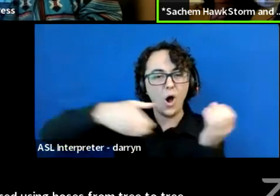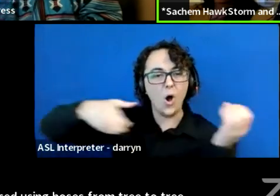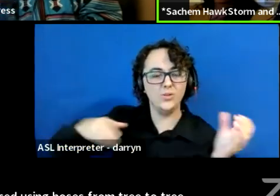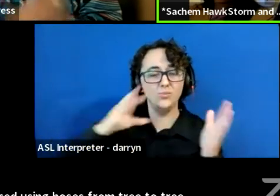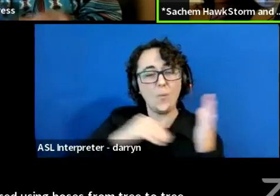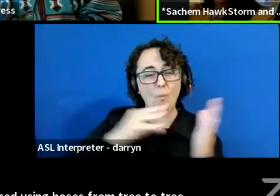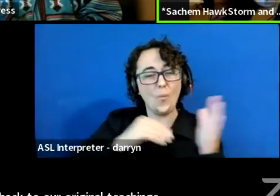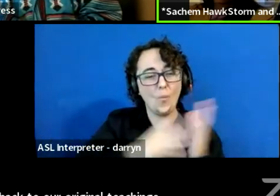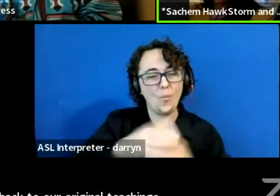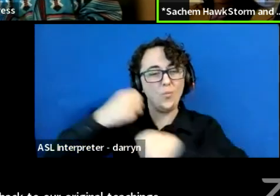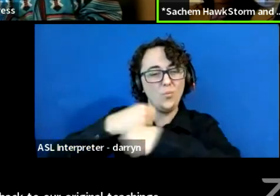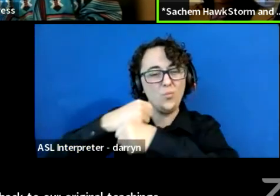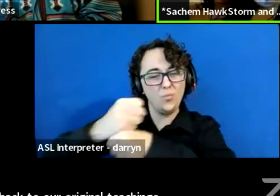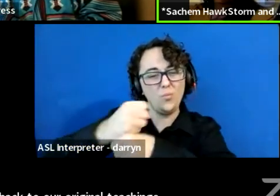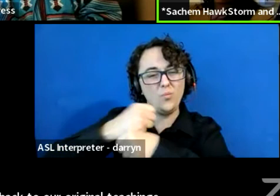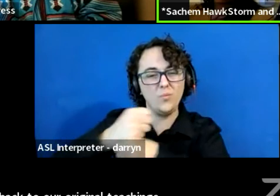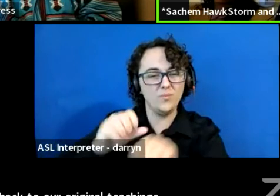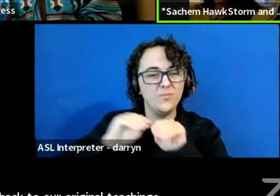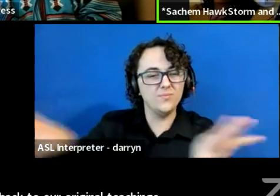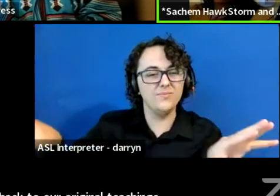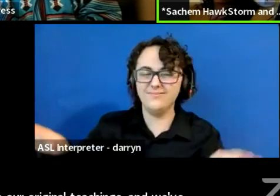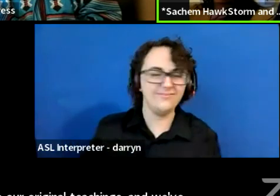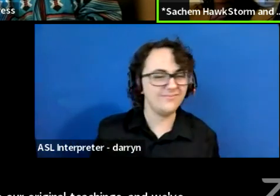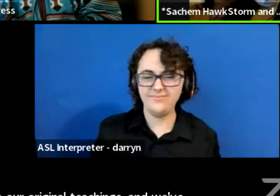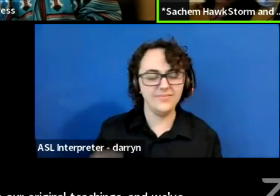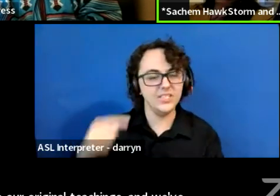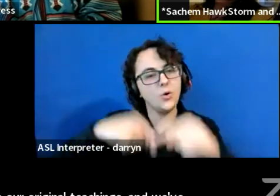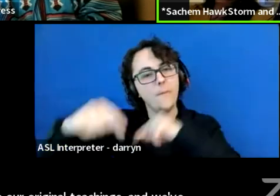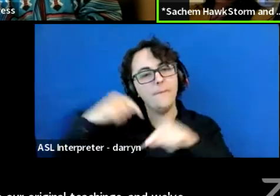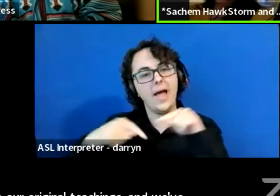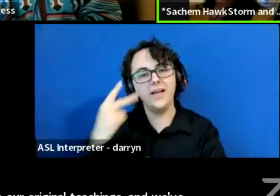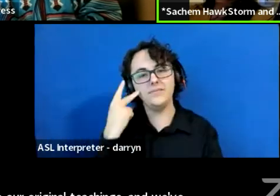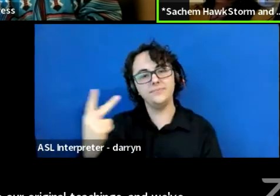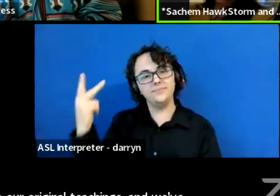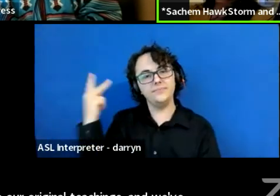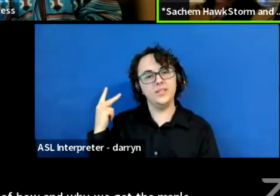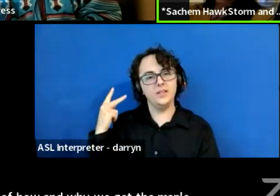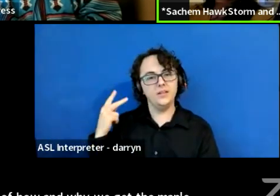and we listened to the stories of how and why we get the maple syrup,